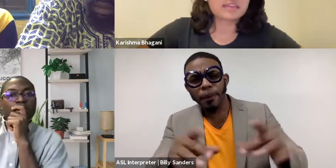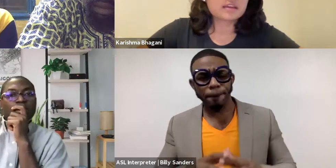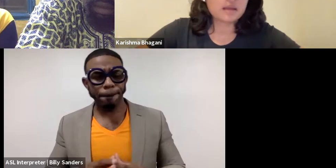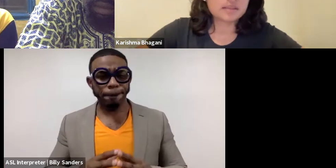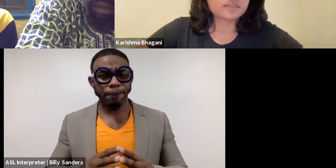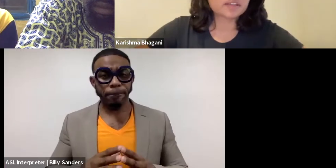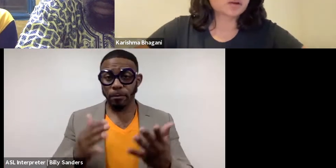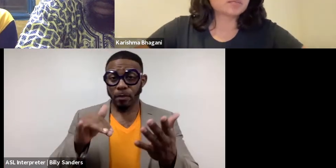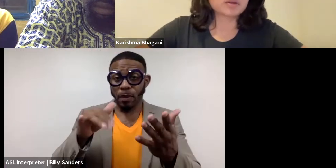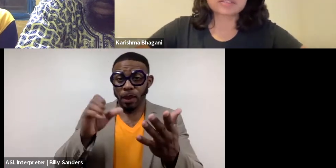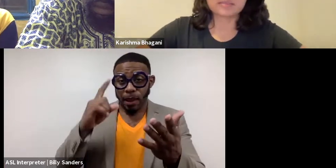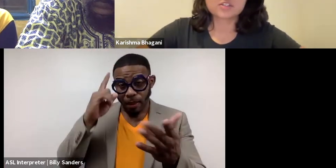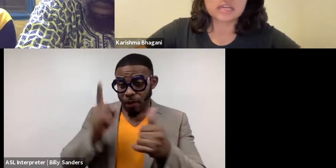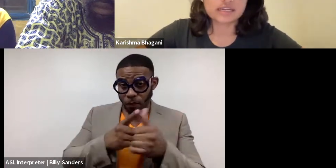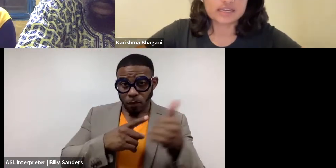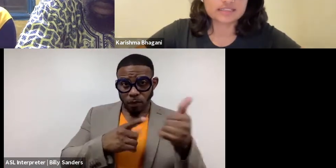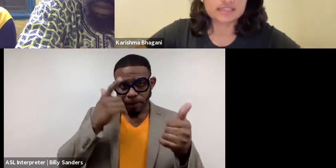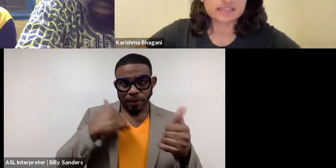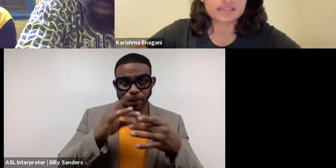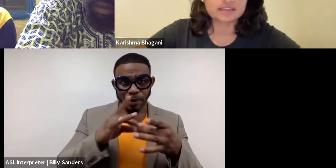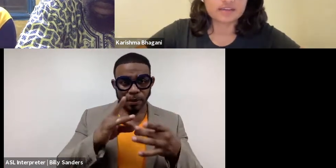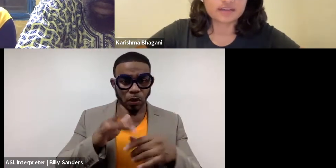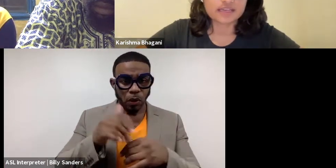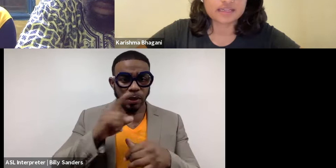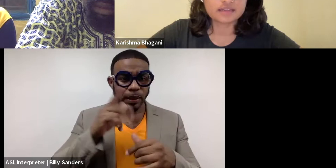Yeah, the first one, because I've mentioned it earlier, it's listening, definitely.